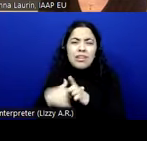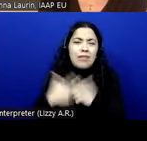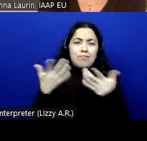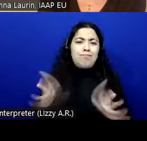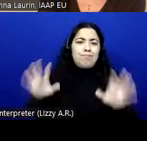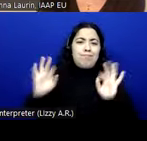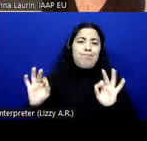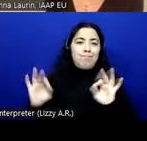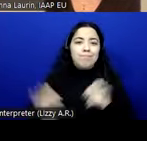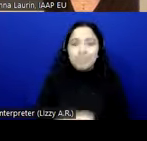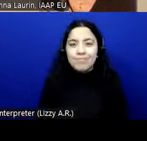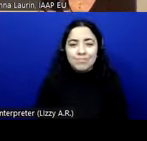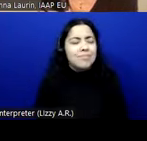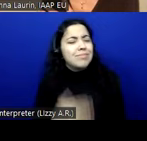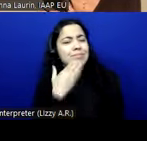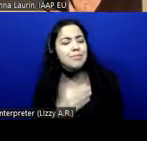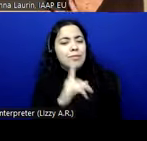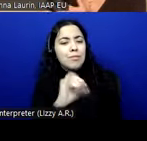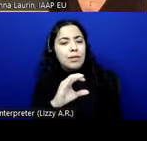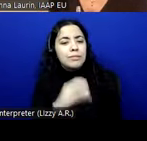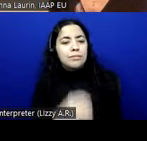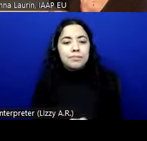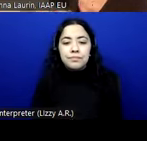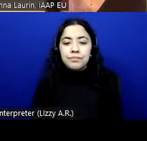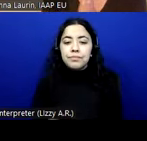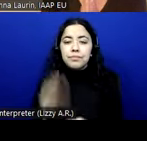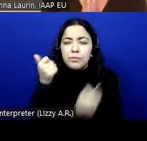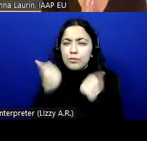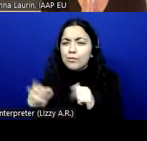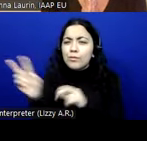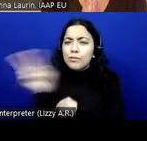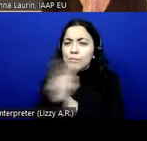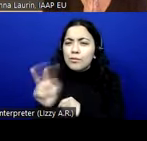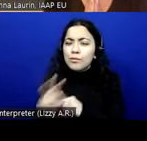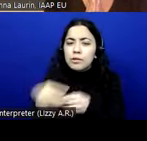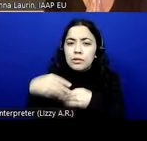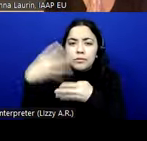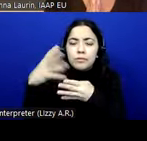Thank you, Loïc. I'm trying to read also the chat. I would like to ask you to use the Q&A function